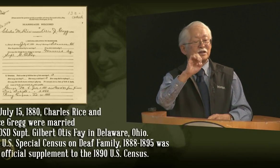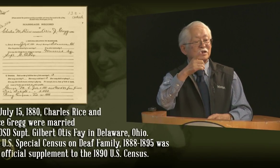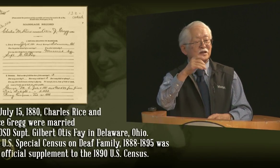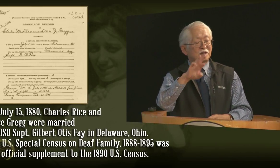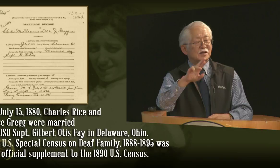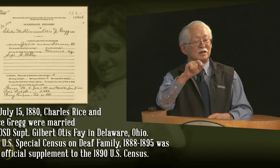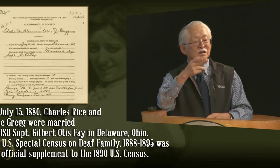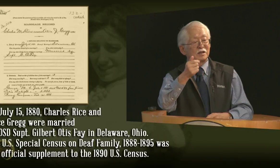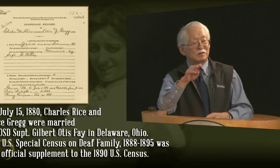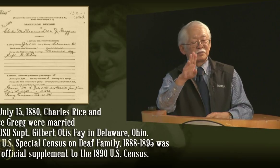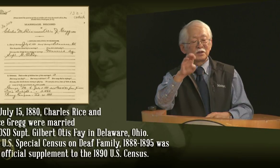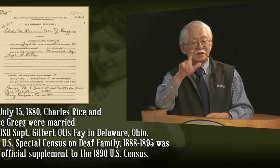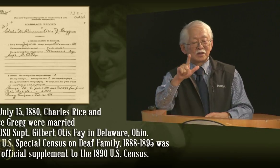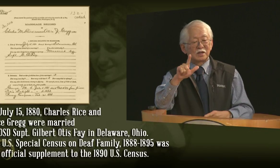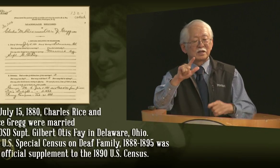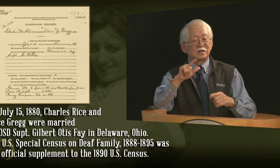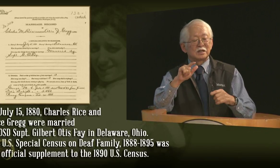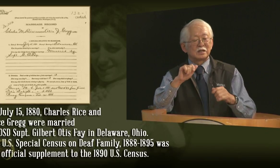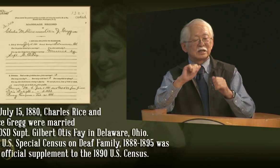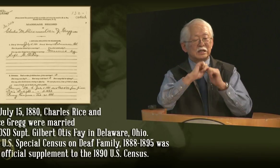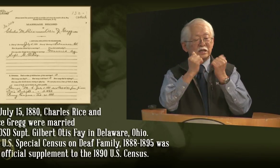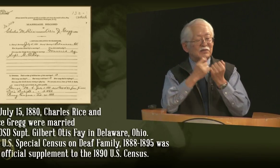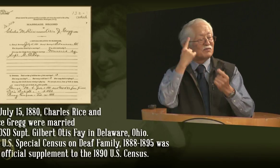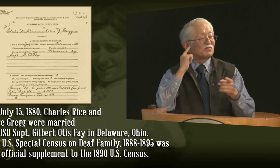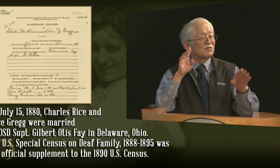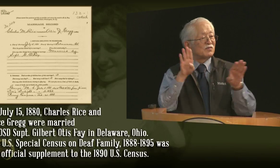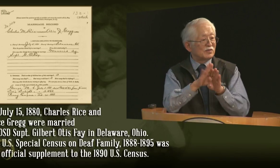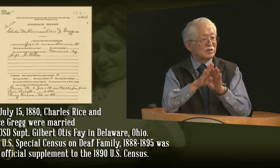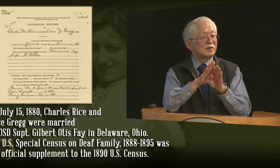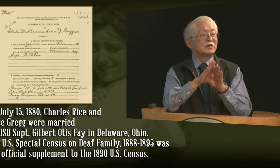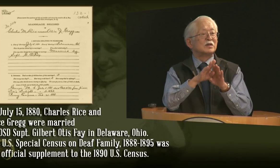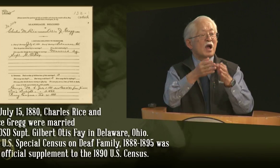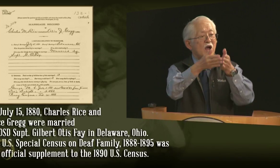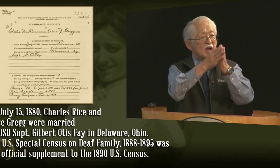and we had one from the Alexander Graham Bell Association for the Deaf,